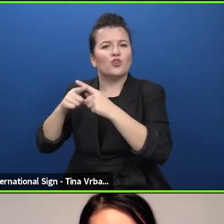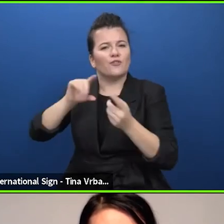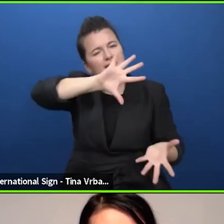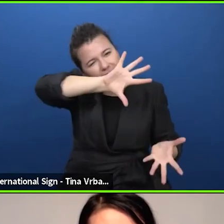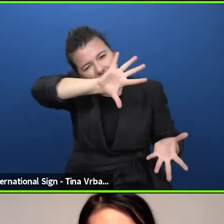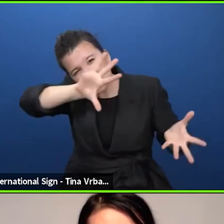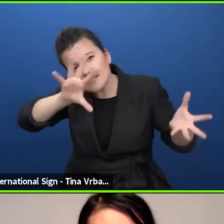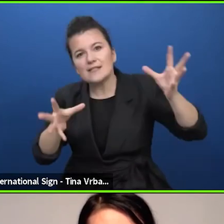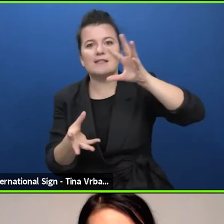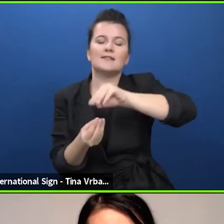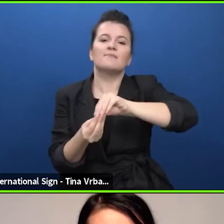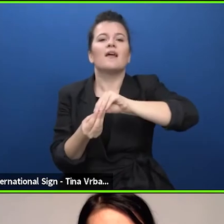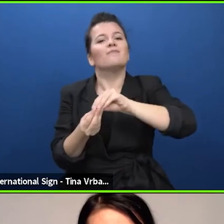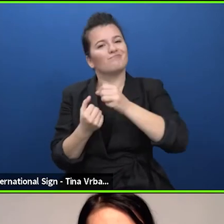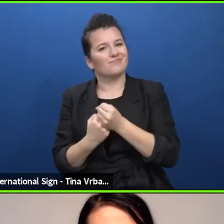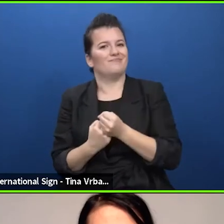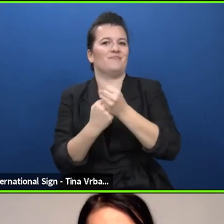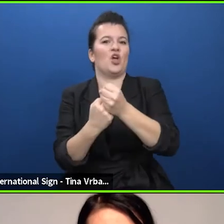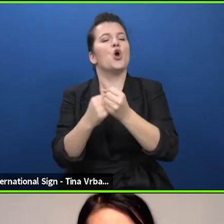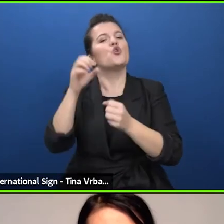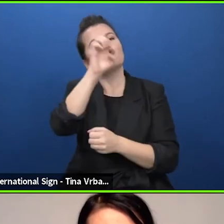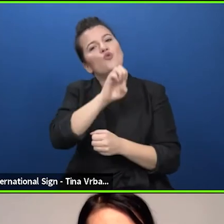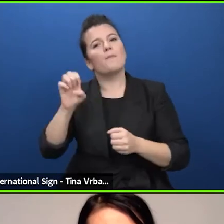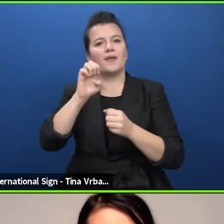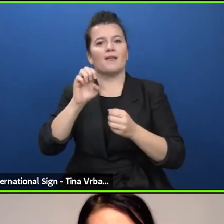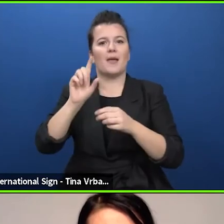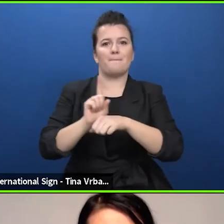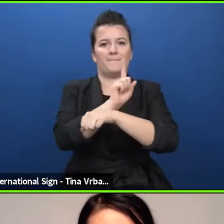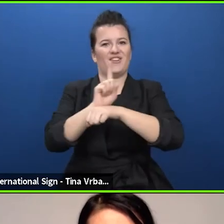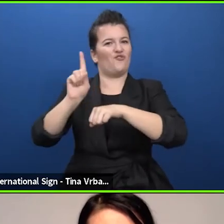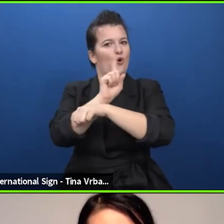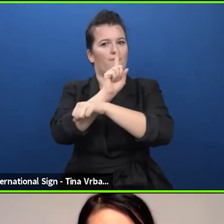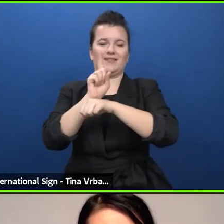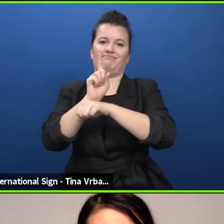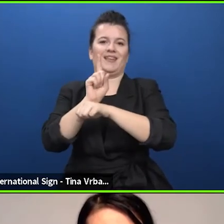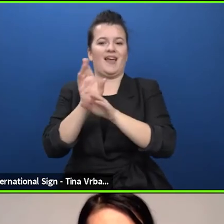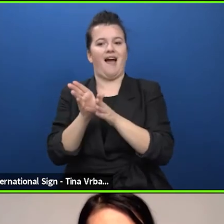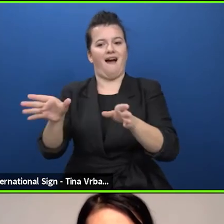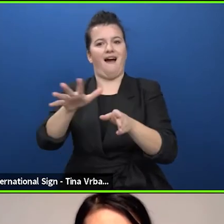performing arts sector and most notably the European theatre sector. So